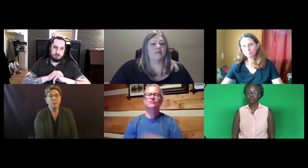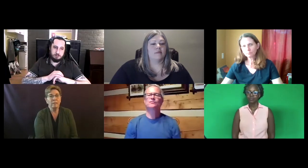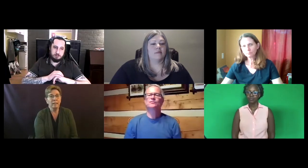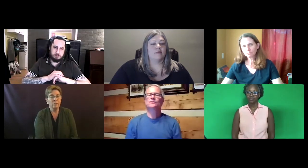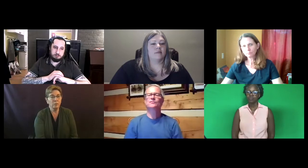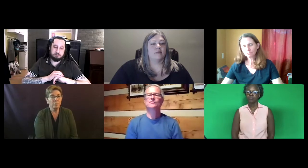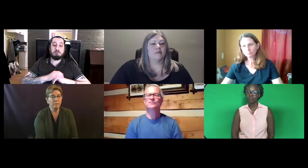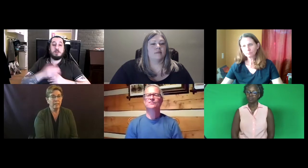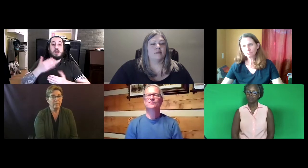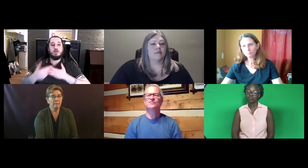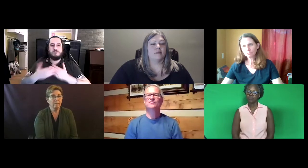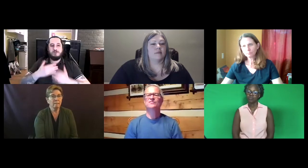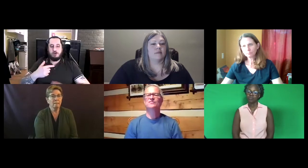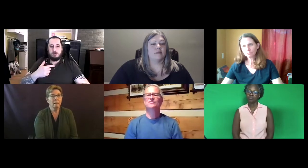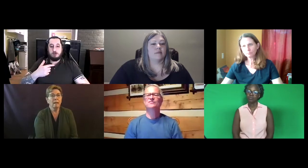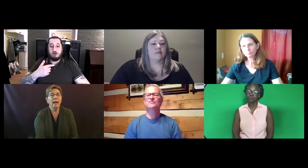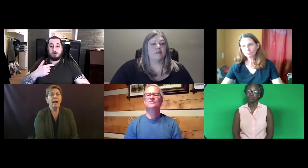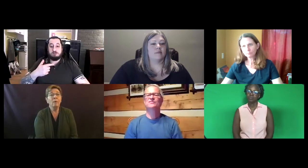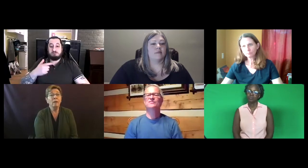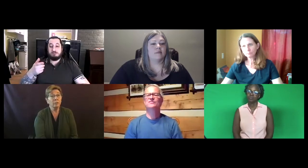that could provide.